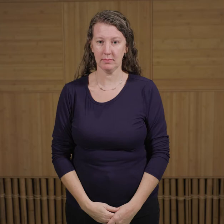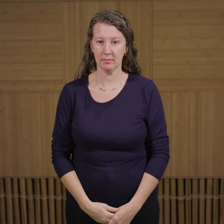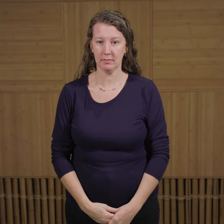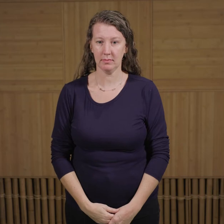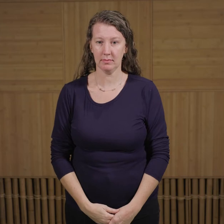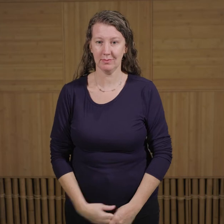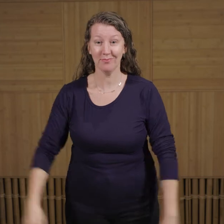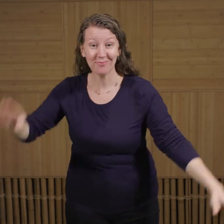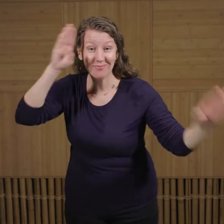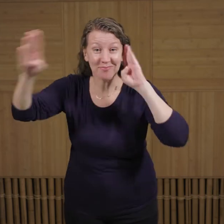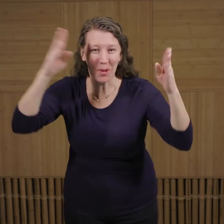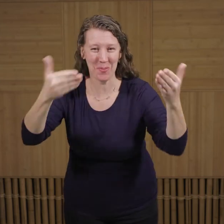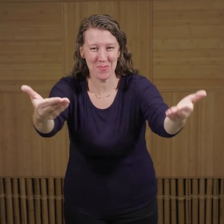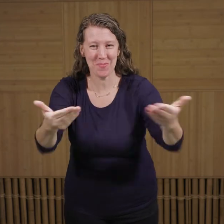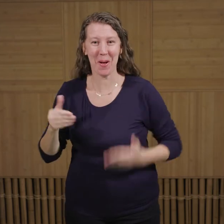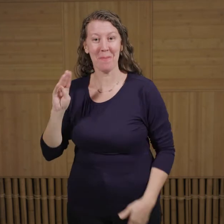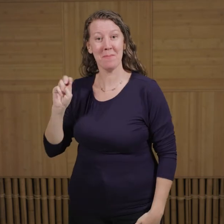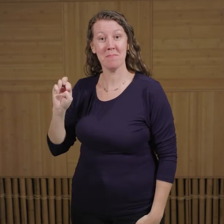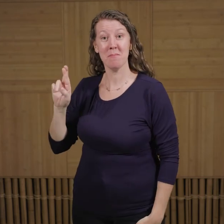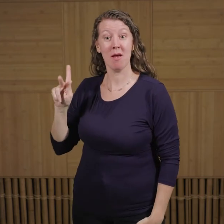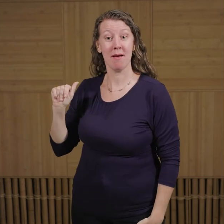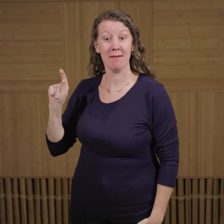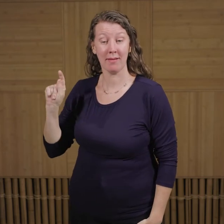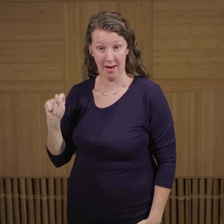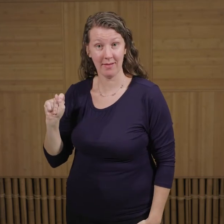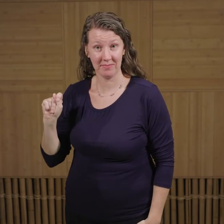Hello and welcome to the habitat of the slender-tailed meerkat.